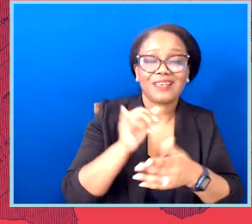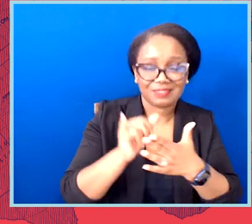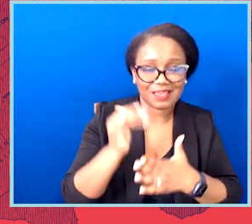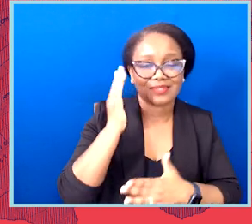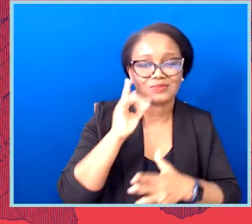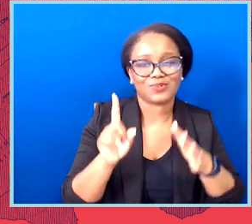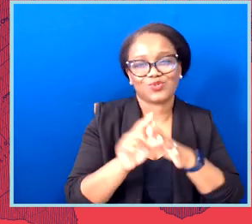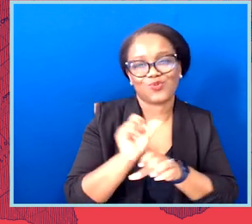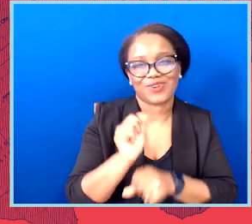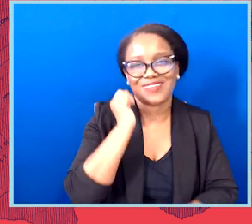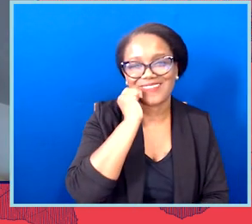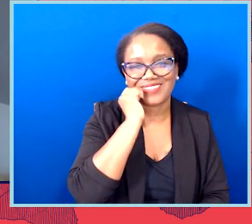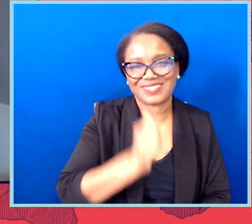And that's why I come to work every day.